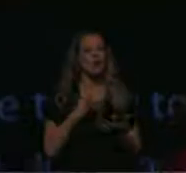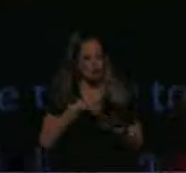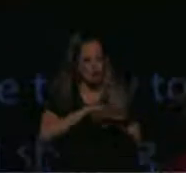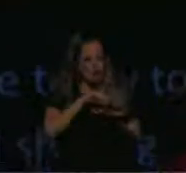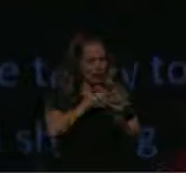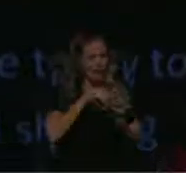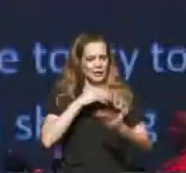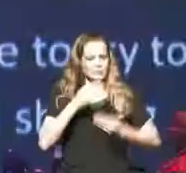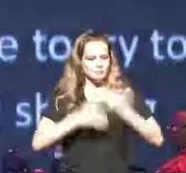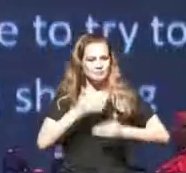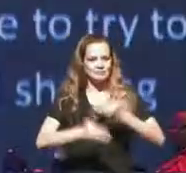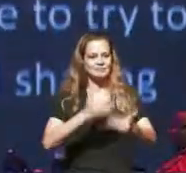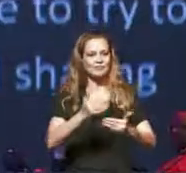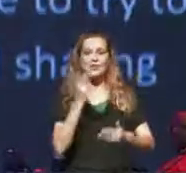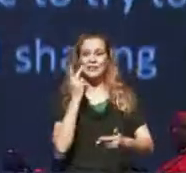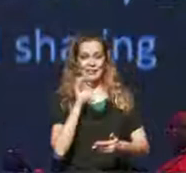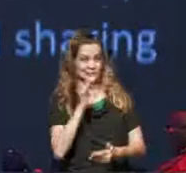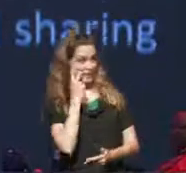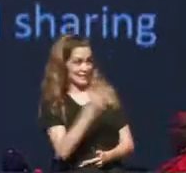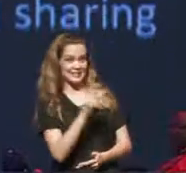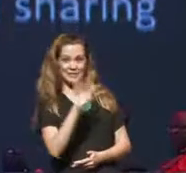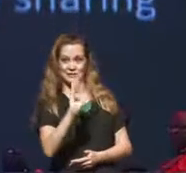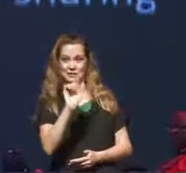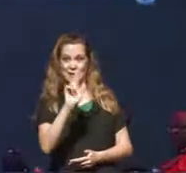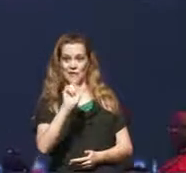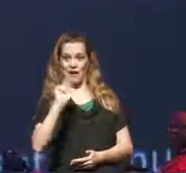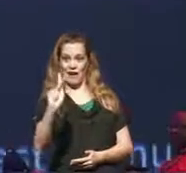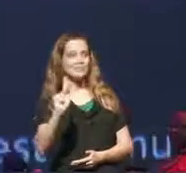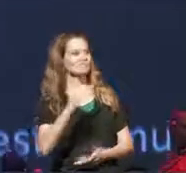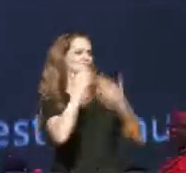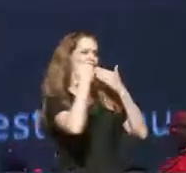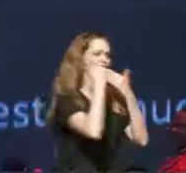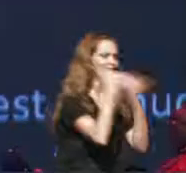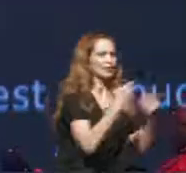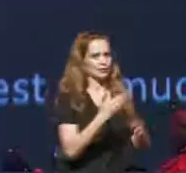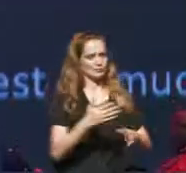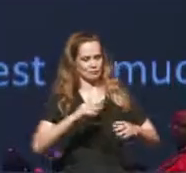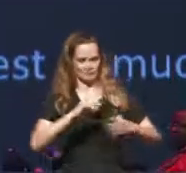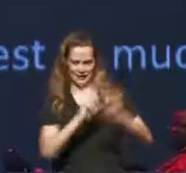So please if you see him thank him for the improved layout when we go out for